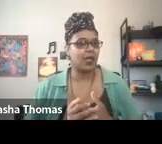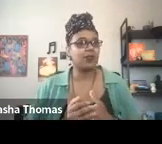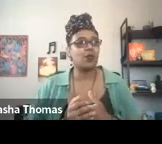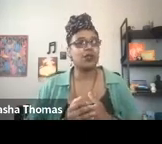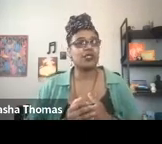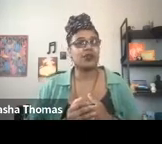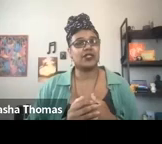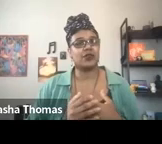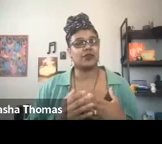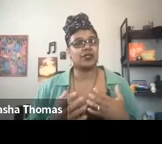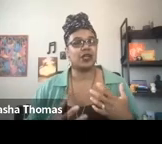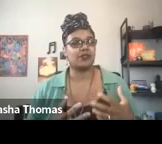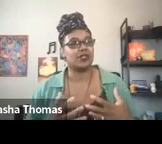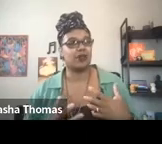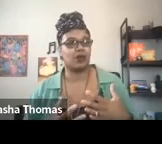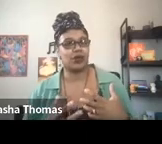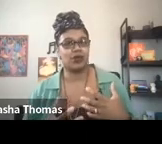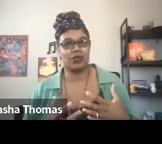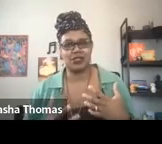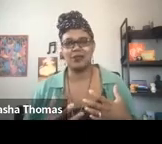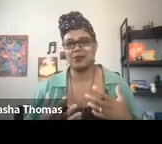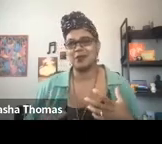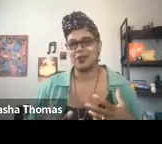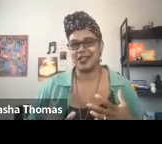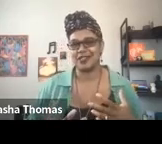Well, the words that are in sort of the soft sea foam green, which seems to be emerging